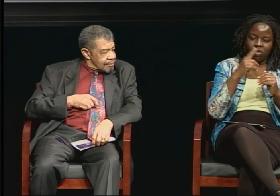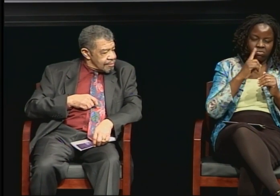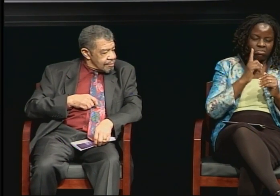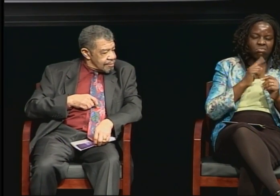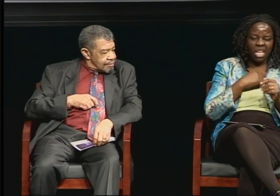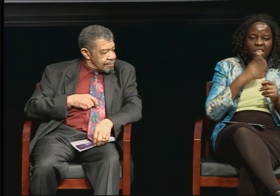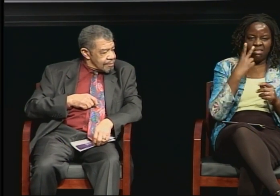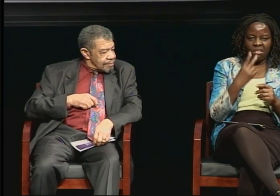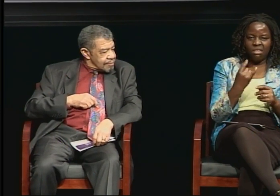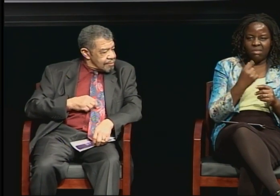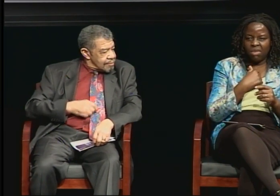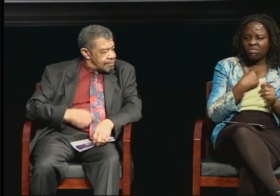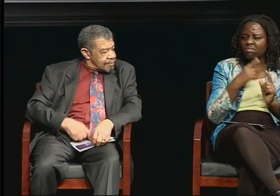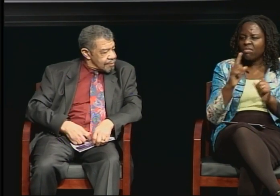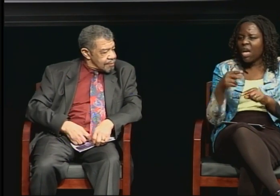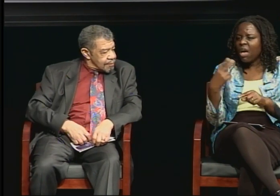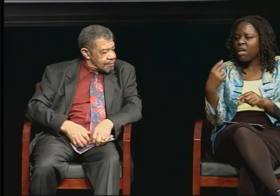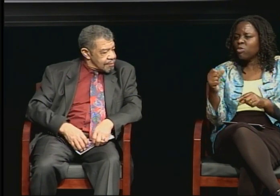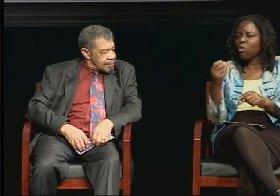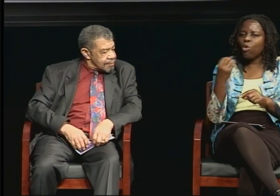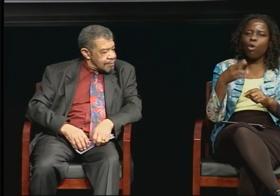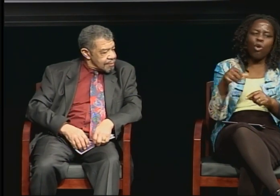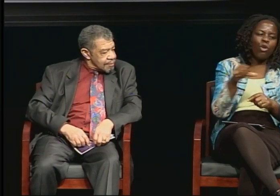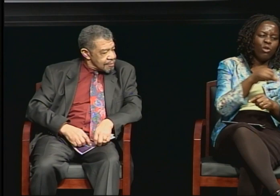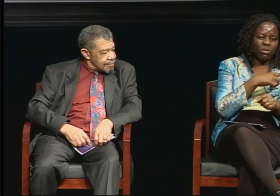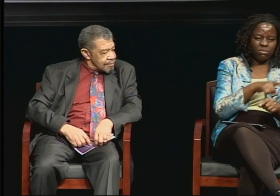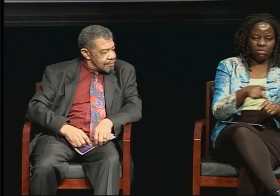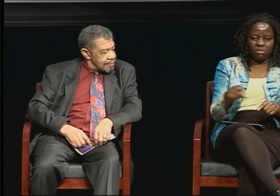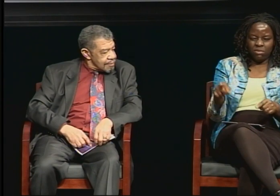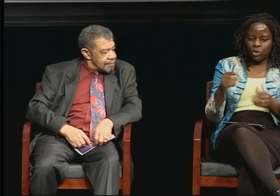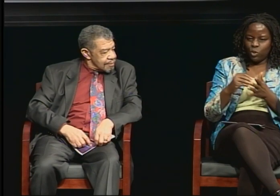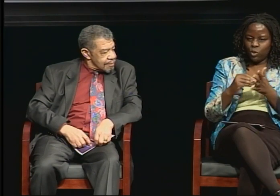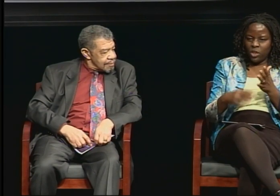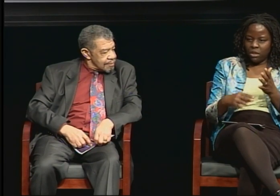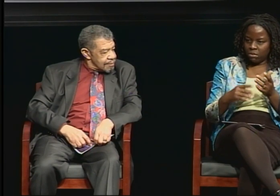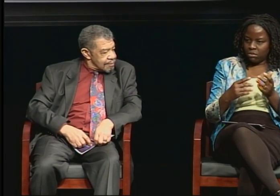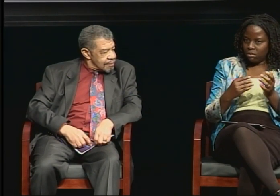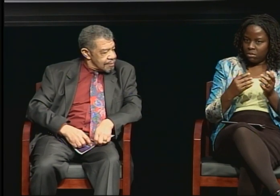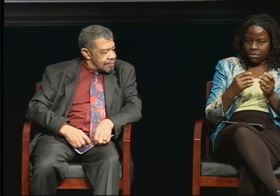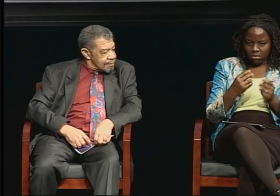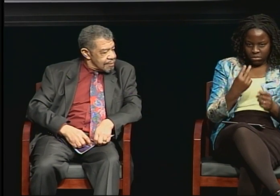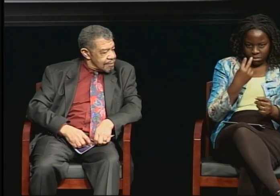and find out I have a PhD, they don't believe that I do and they don't believe I've gone through that. I don't believe I'm anyone special.